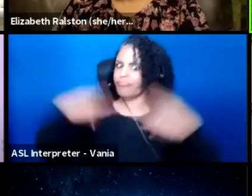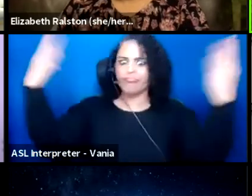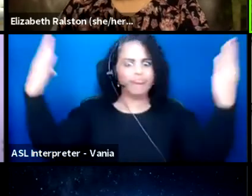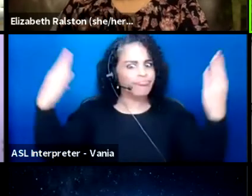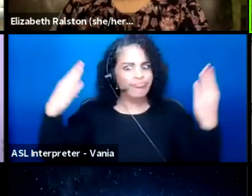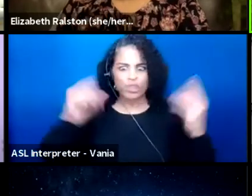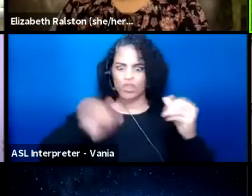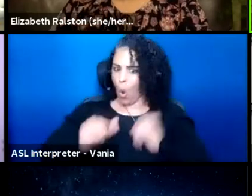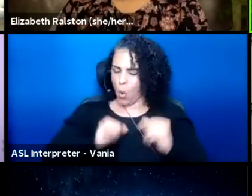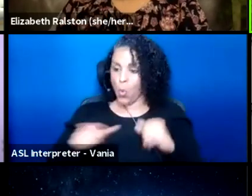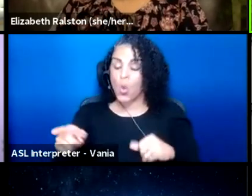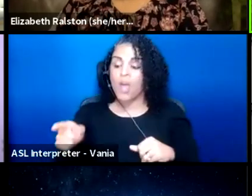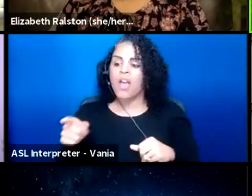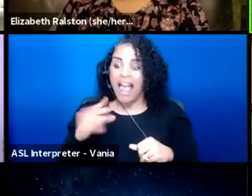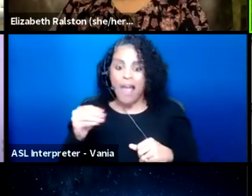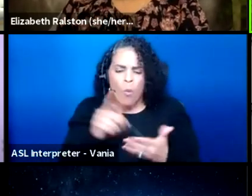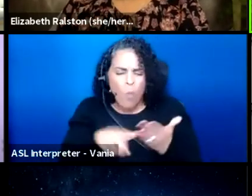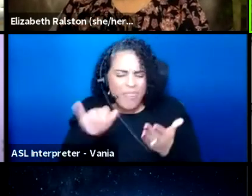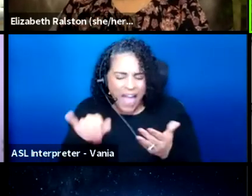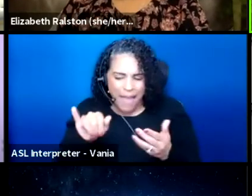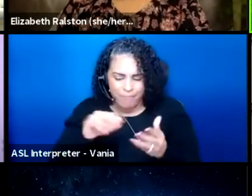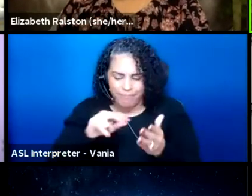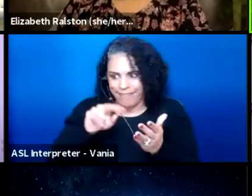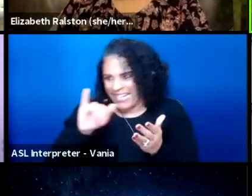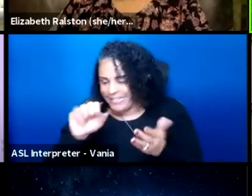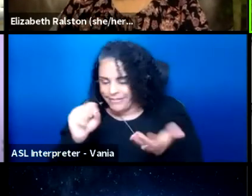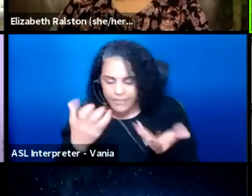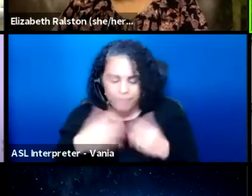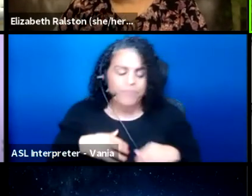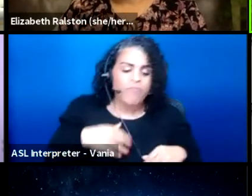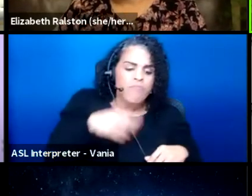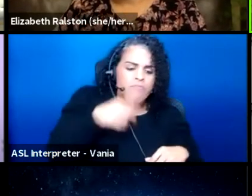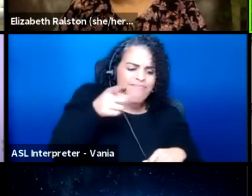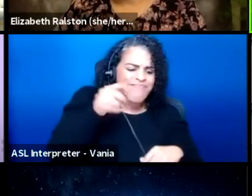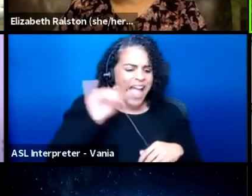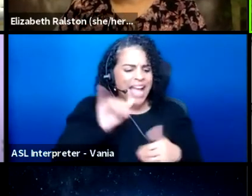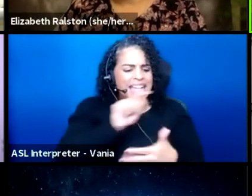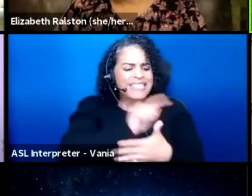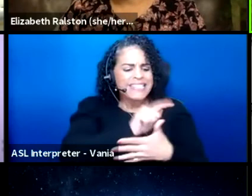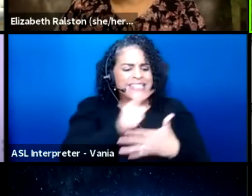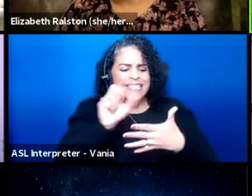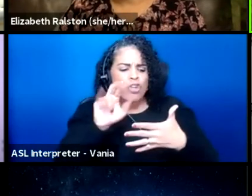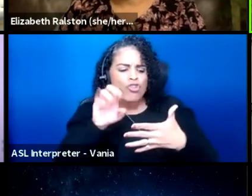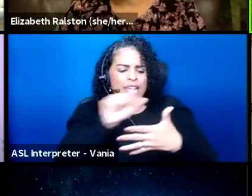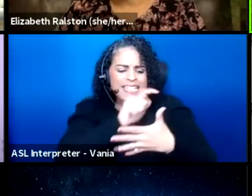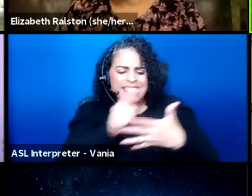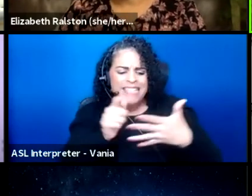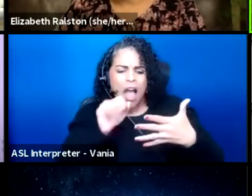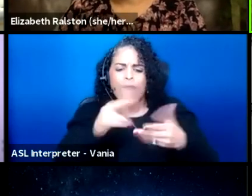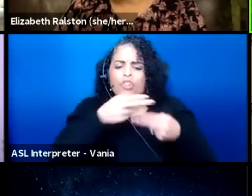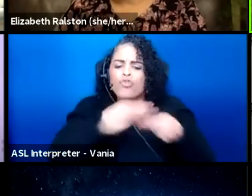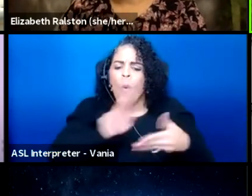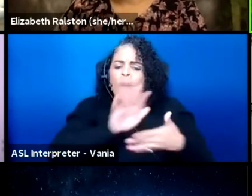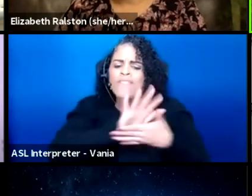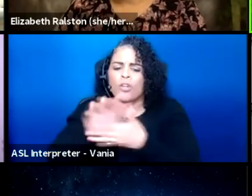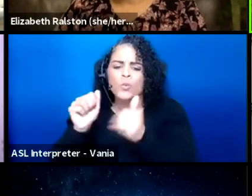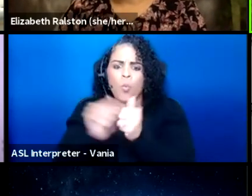And basically what that is it's like a series of short videos with images that explain